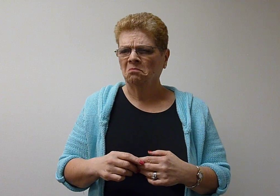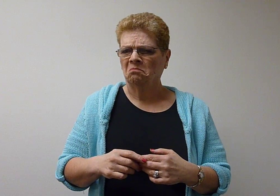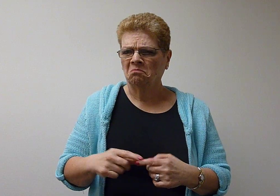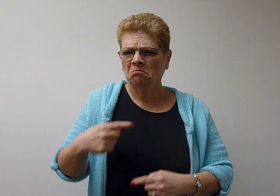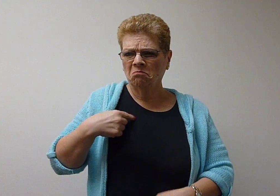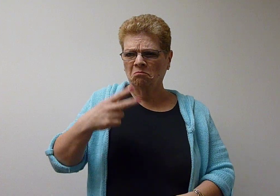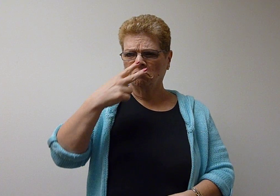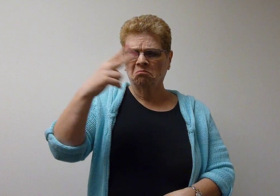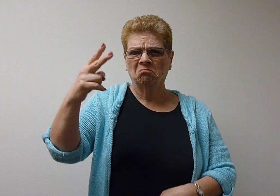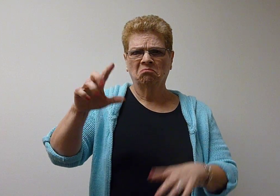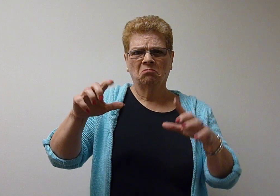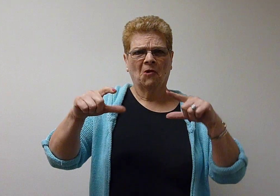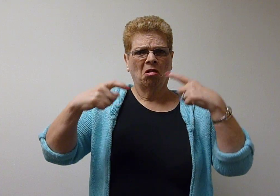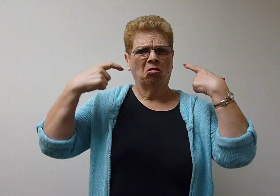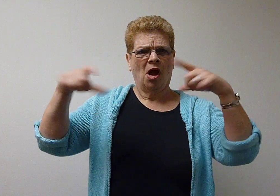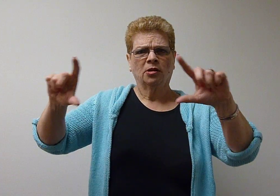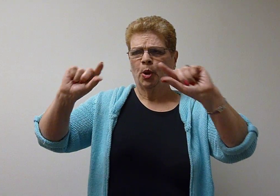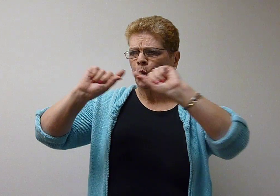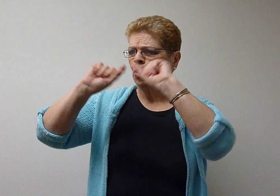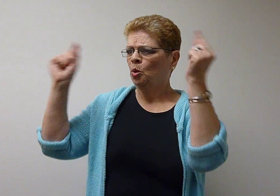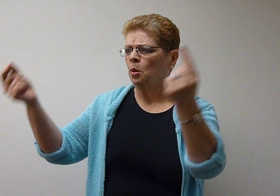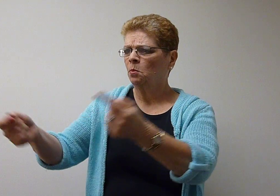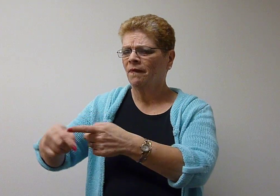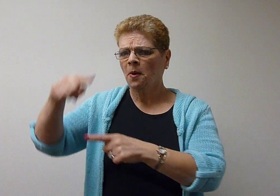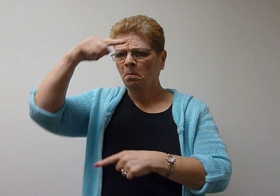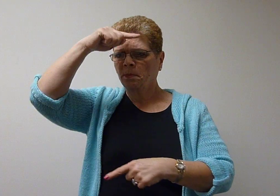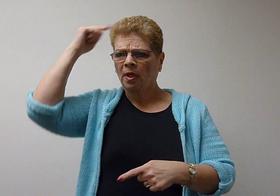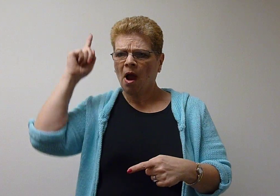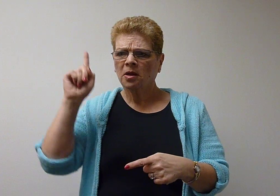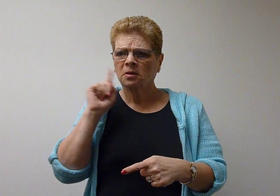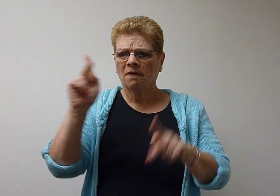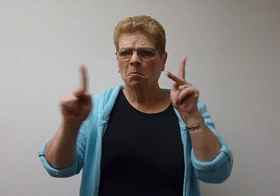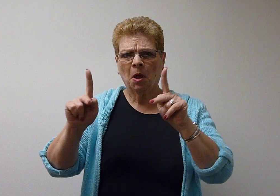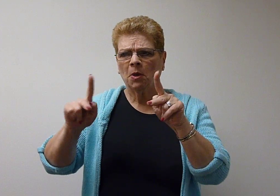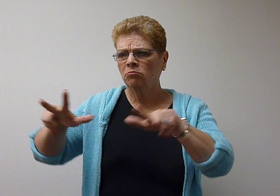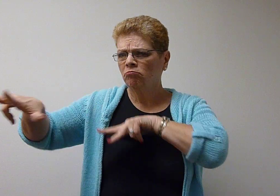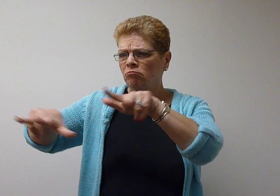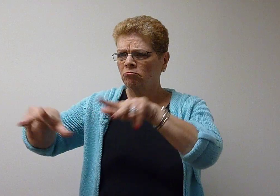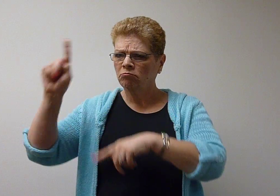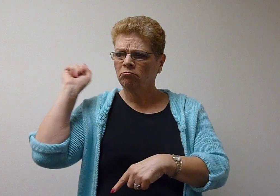and saw a large group of Black Deaf people walking